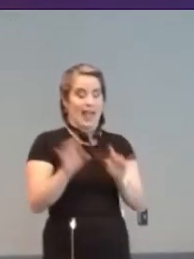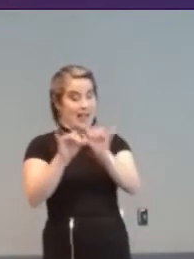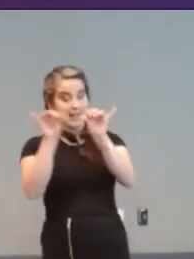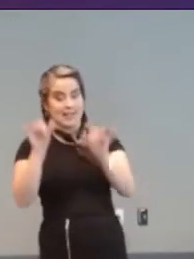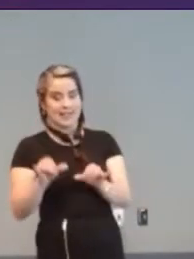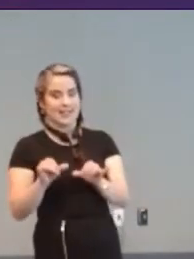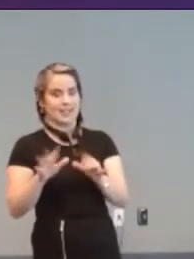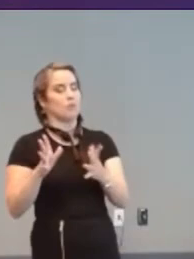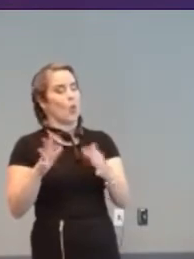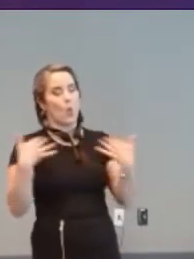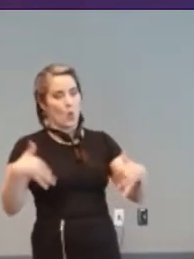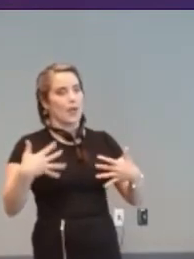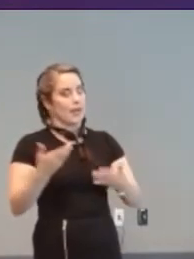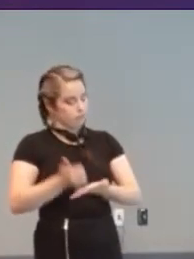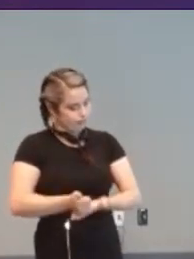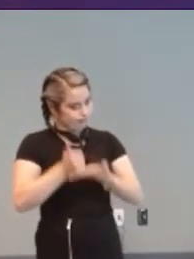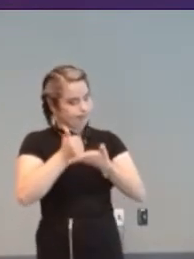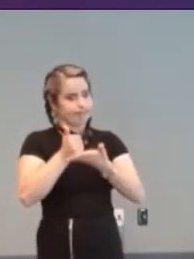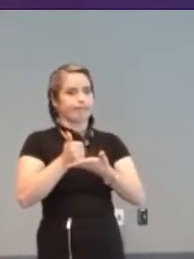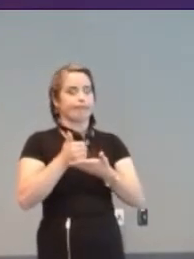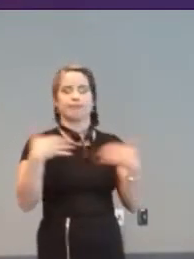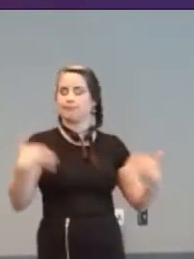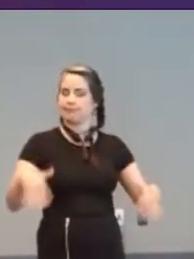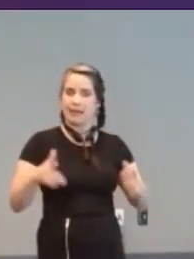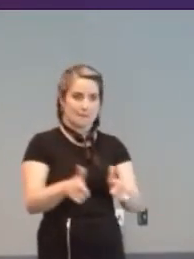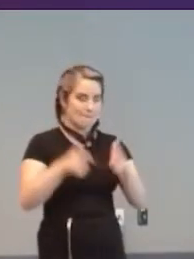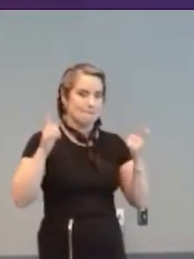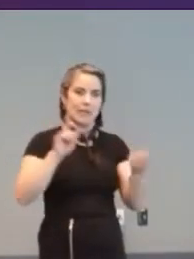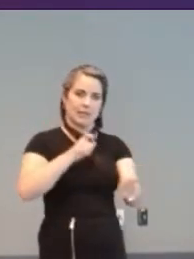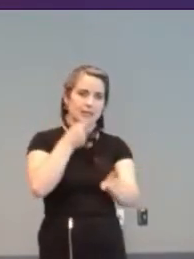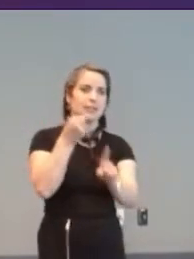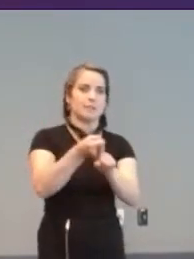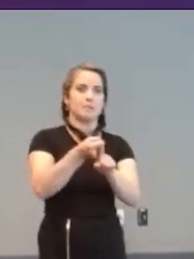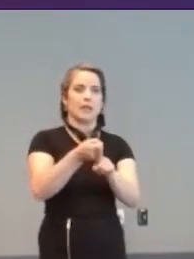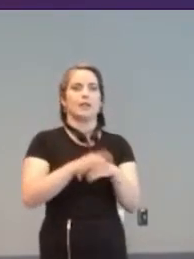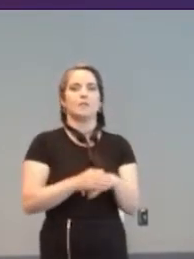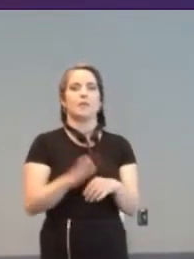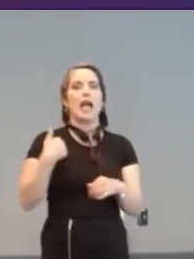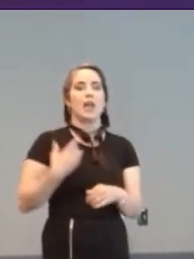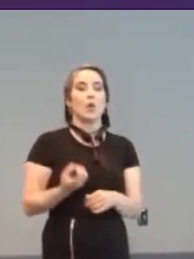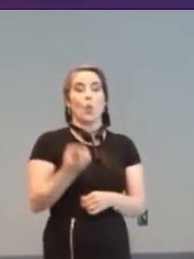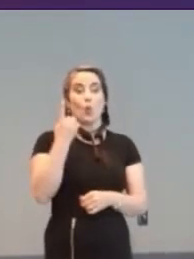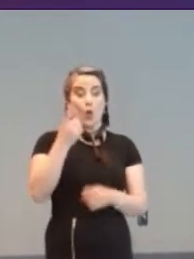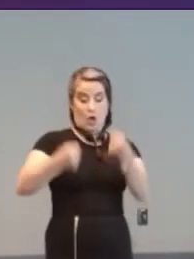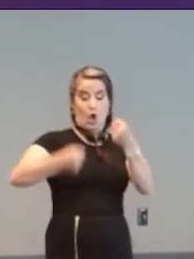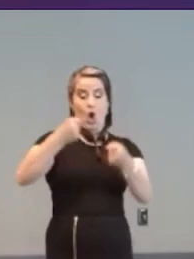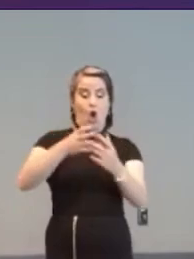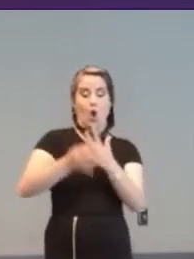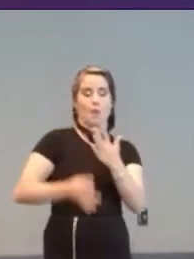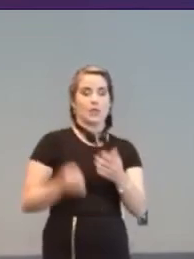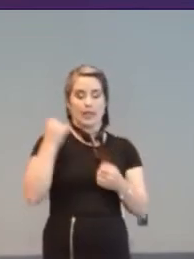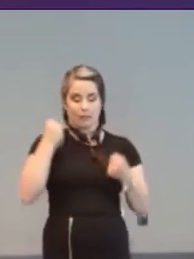1991’s F1GP demonstrates many including an indestructible car option, steering assists,